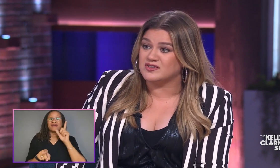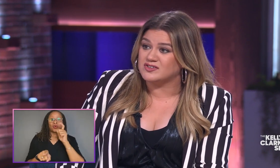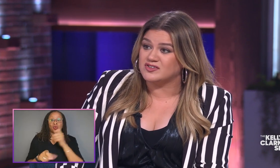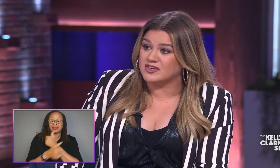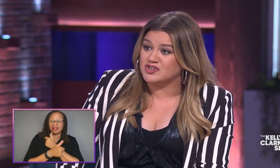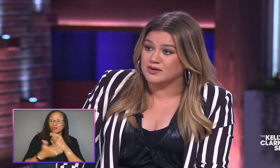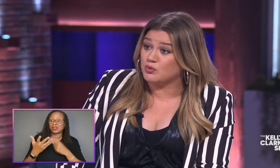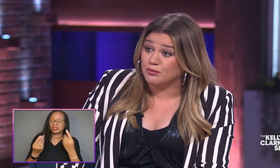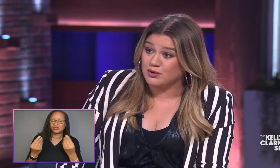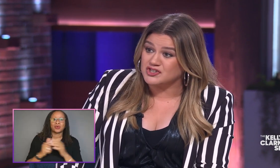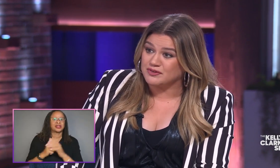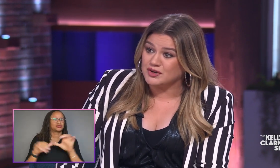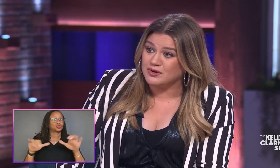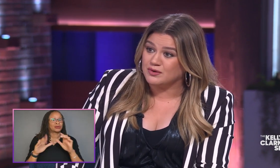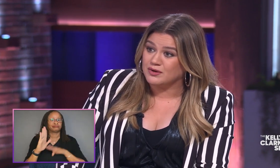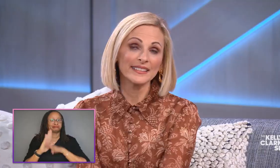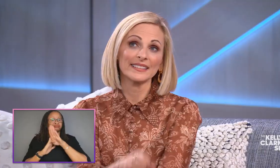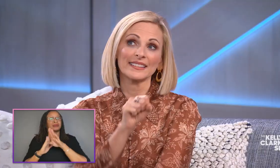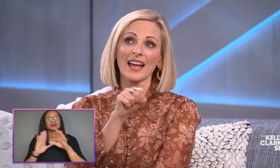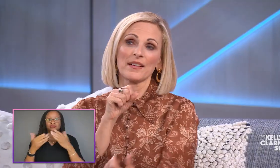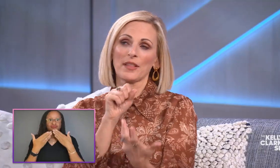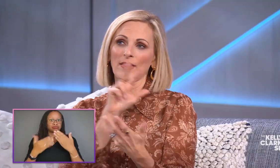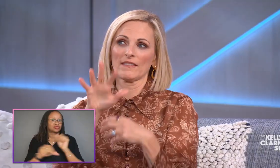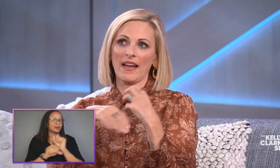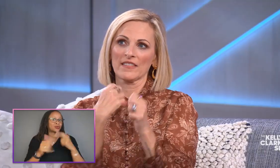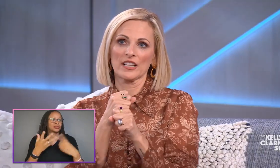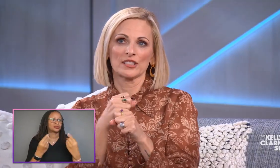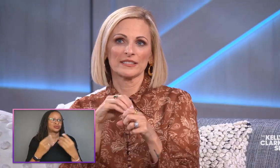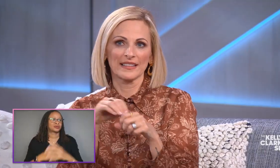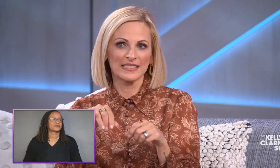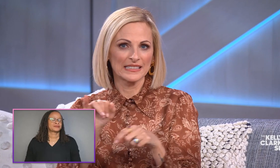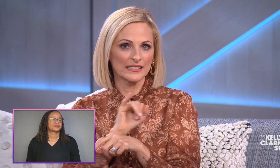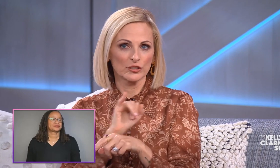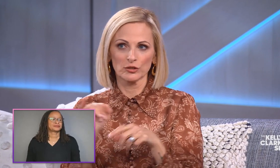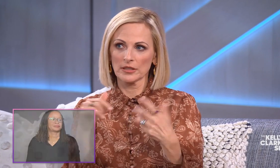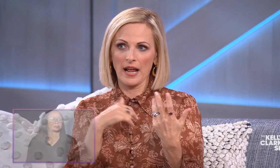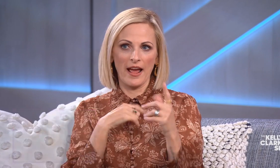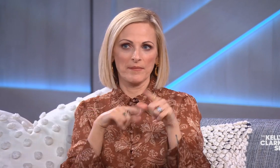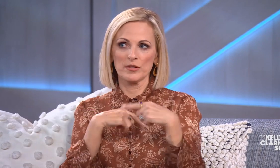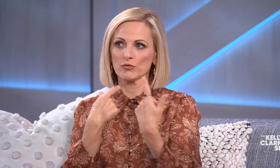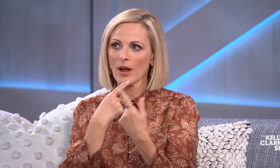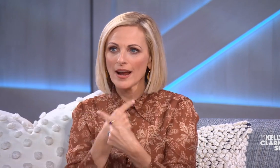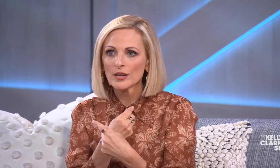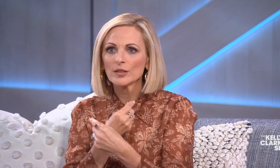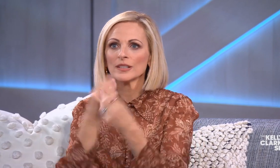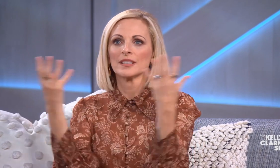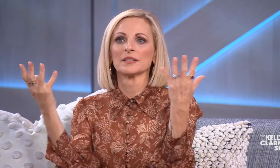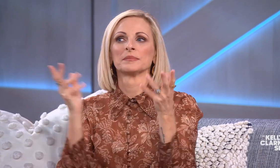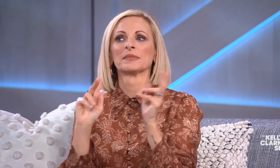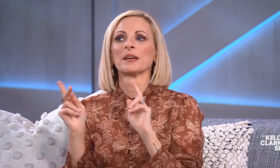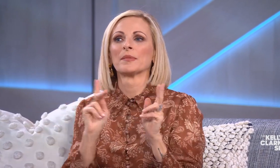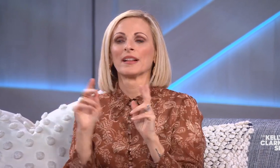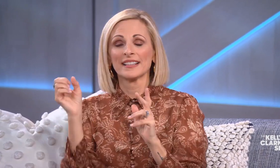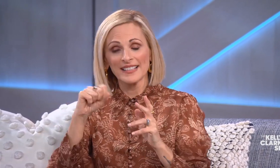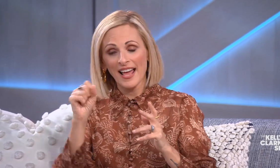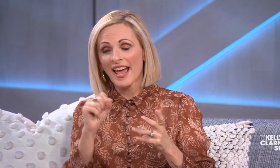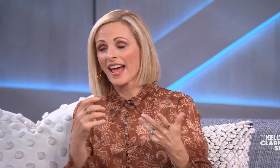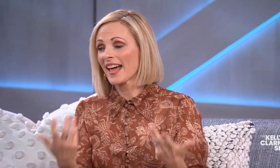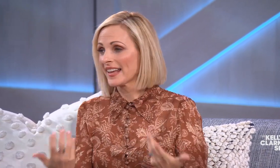Is this just such an important project for you? Absolutely I mean it's been 35 years being in the industry that I've tried to spread the message to people